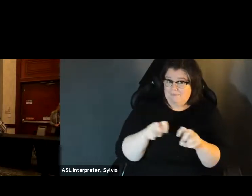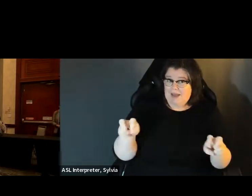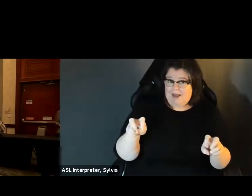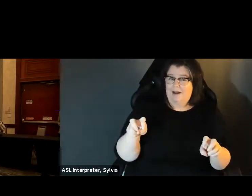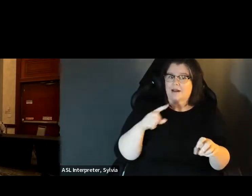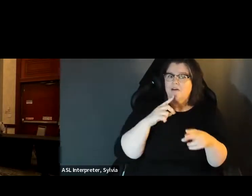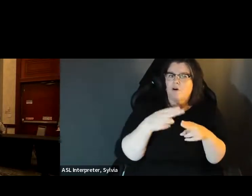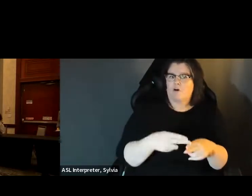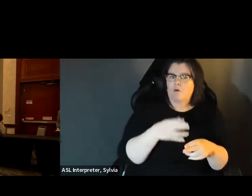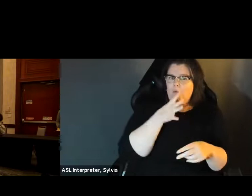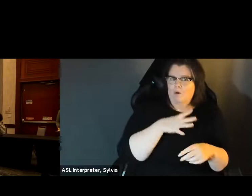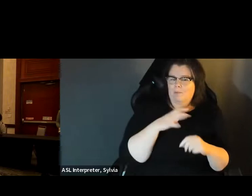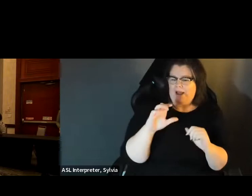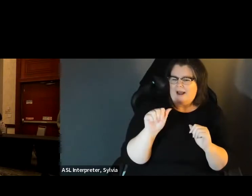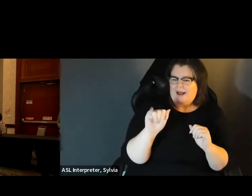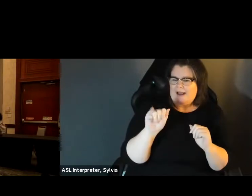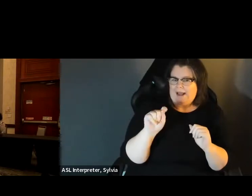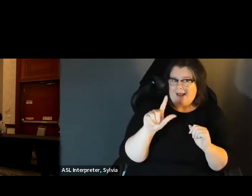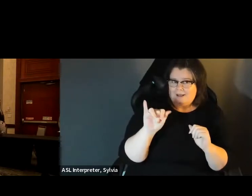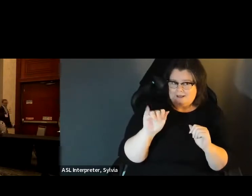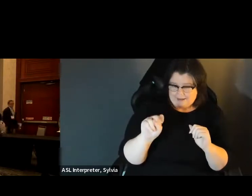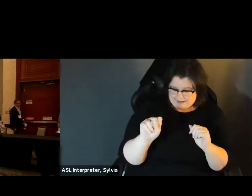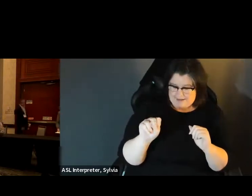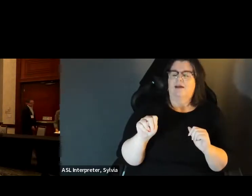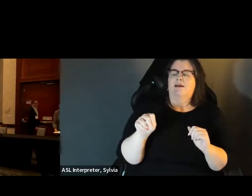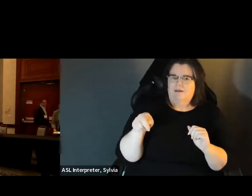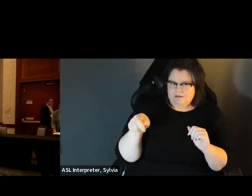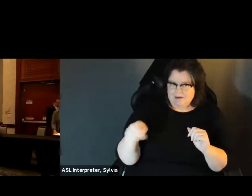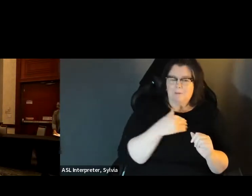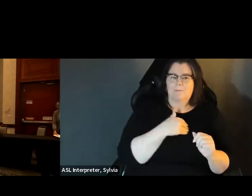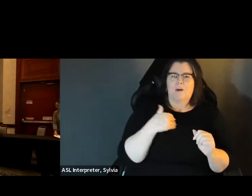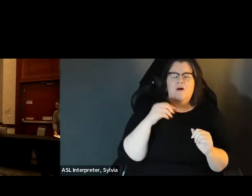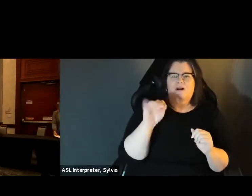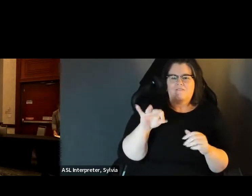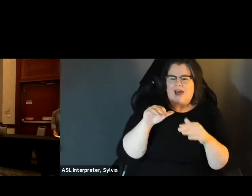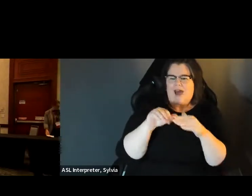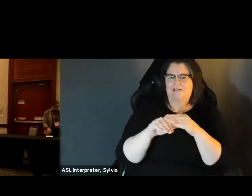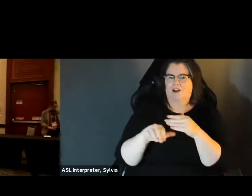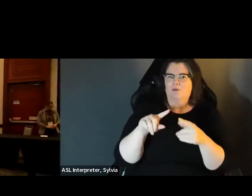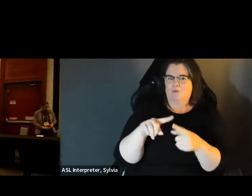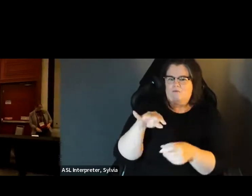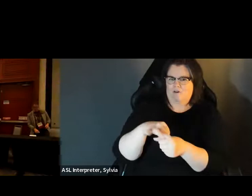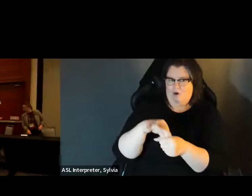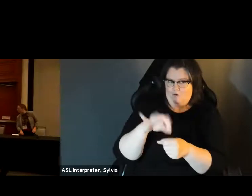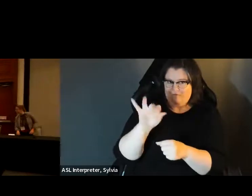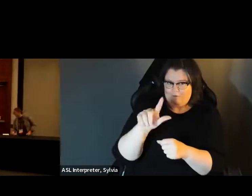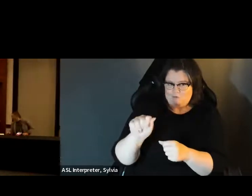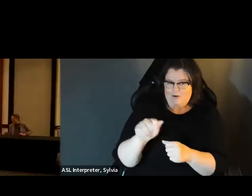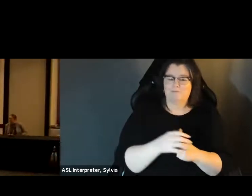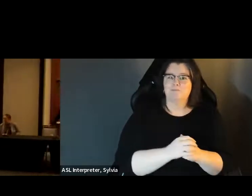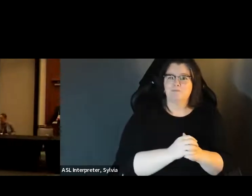Moderating this panel is Caitlyn Clibbon, who is a public policy analyst with disability rights Florida and This panel is Caitlin, who is a public policy, analyst with disability rights, Florida and a member of access.